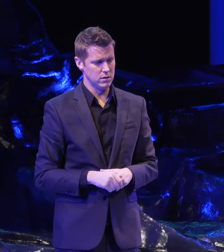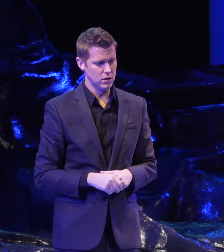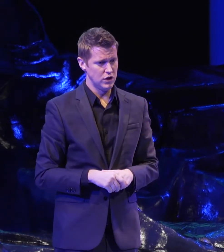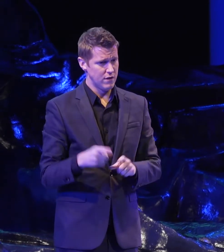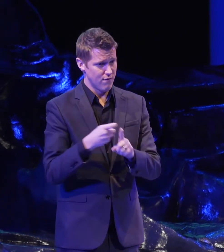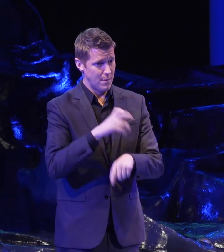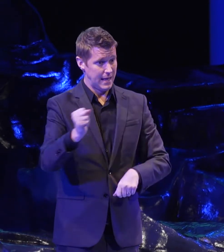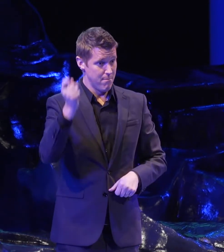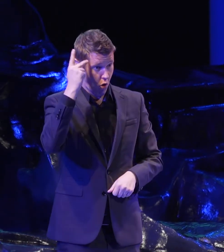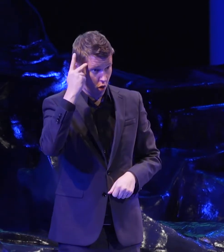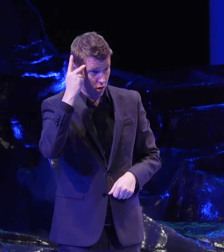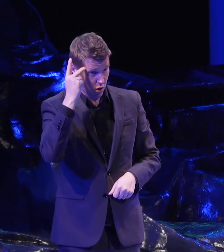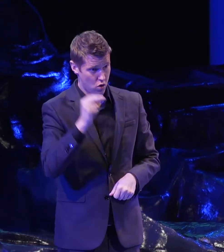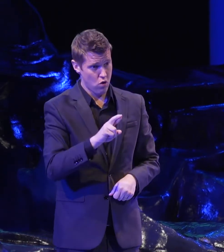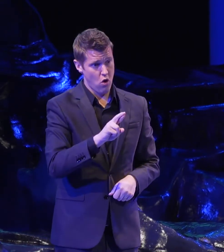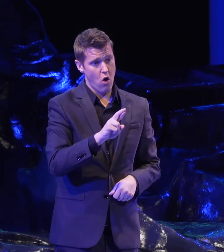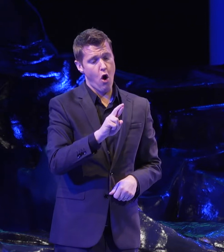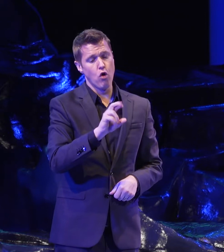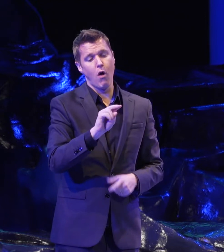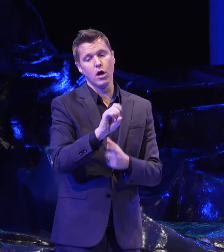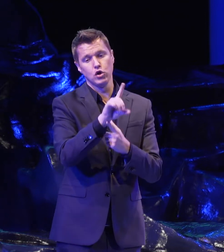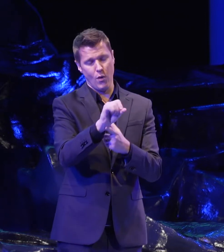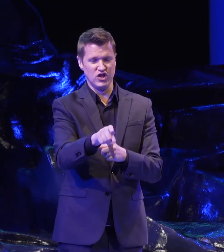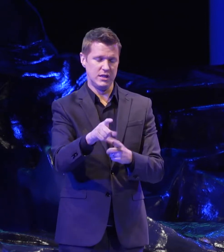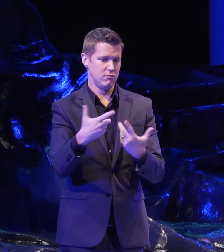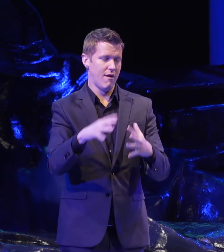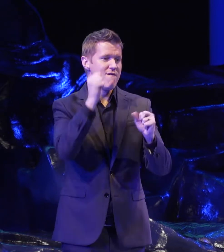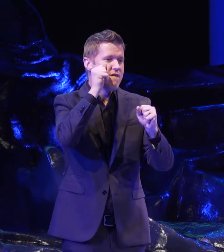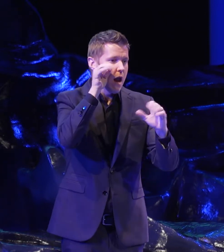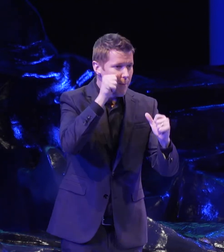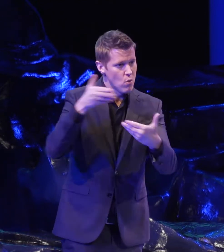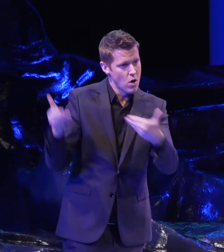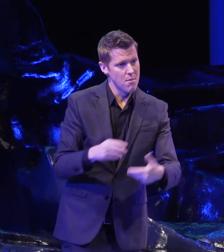in St. Paul, and she's dynamite. Please join me in welcoming PaviElle.